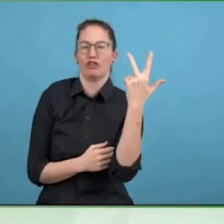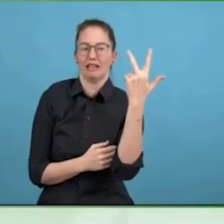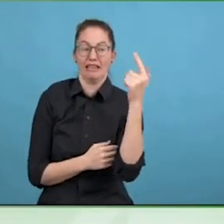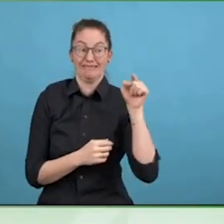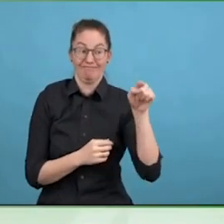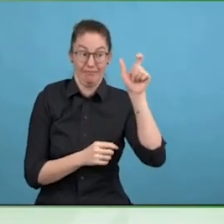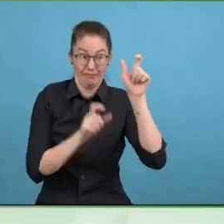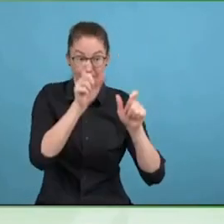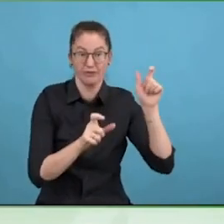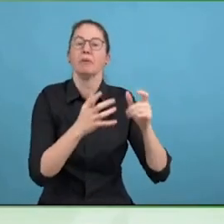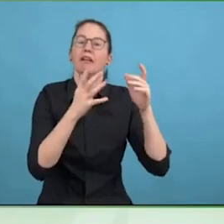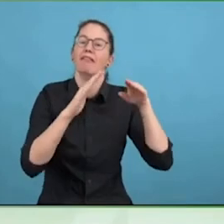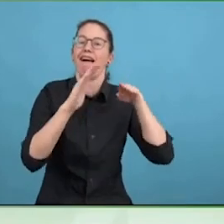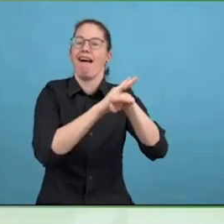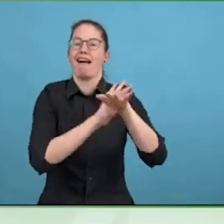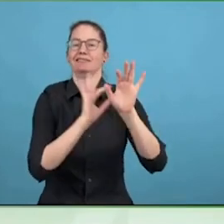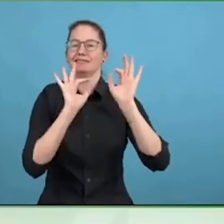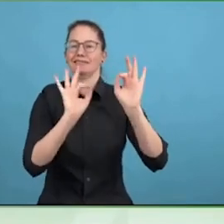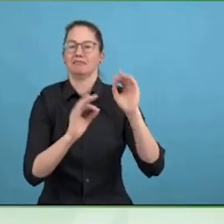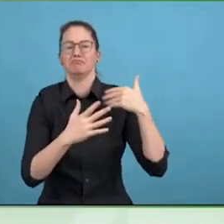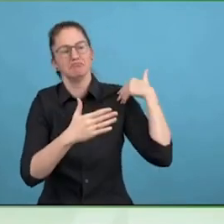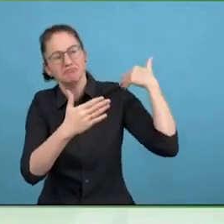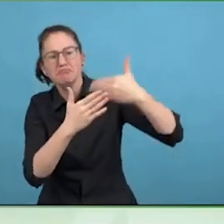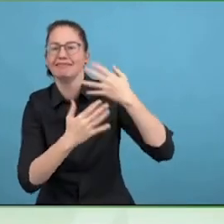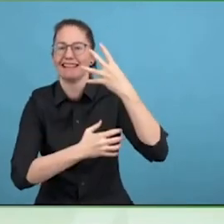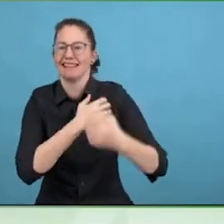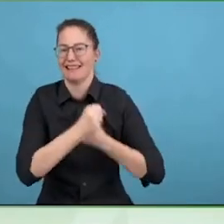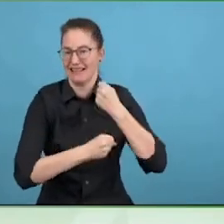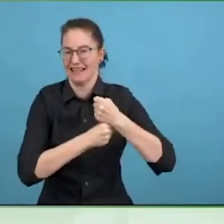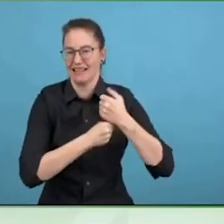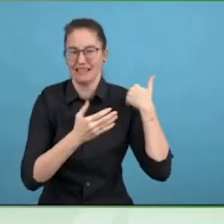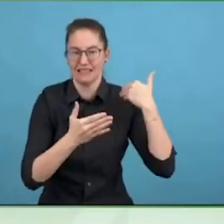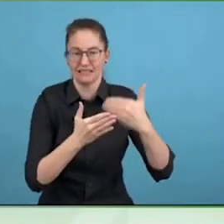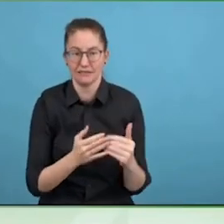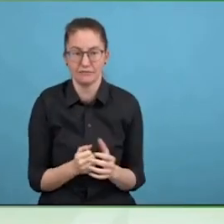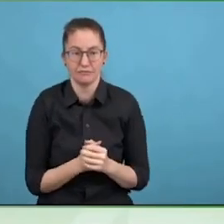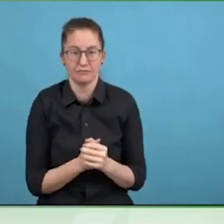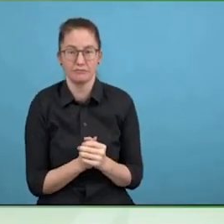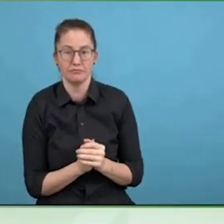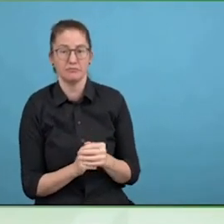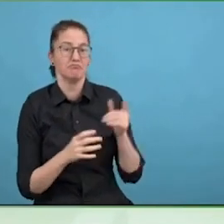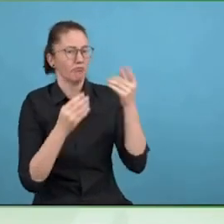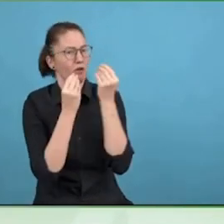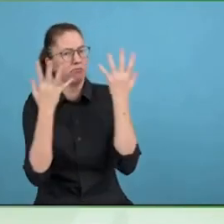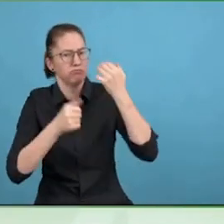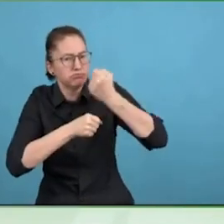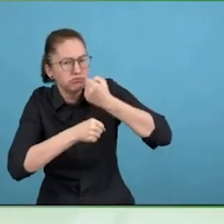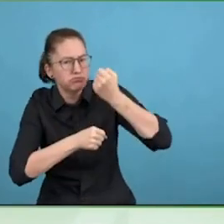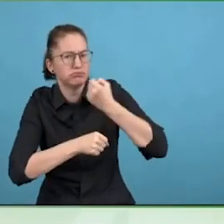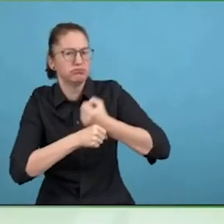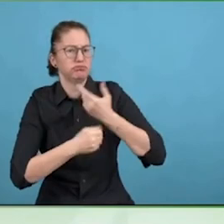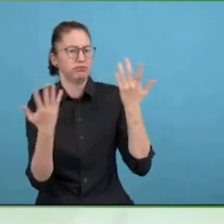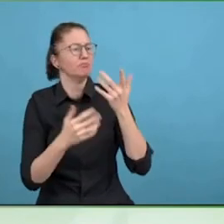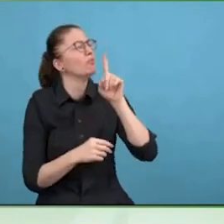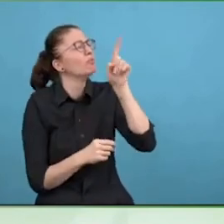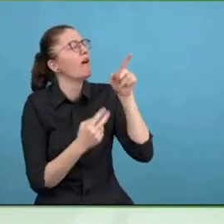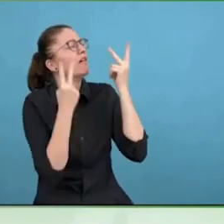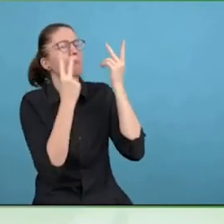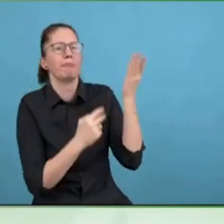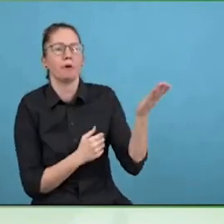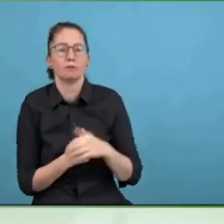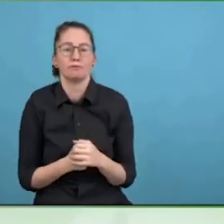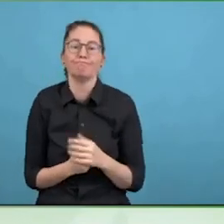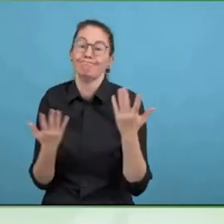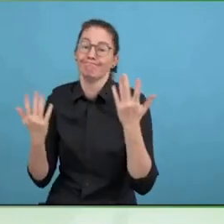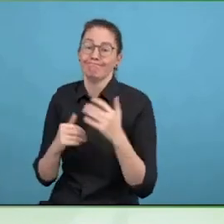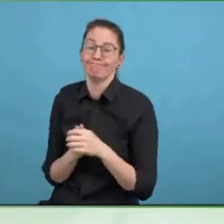I mean ESG, environment, social and governance.